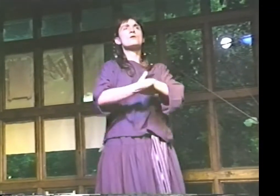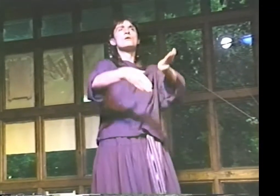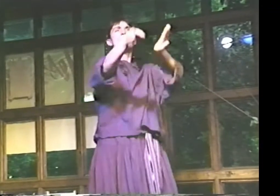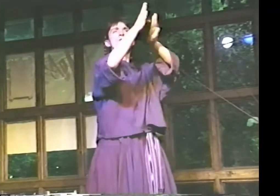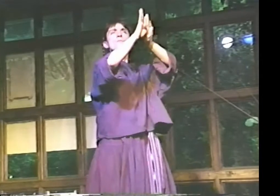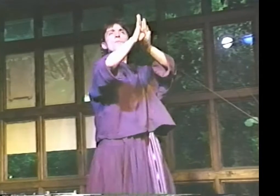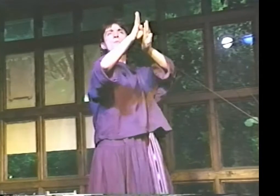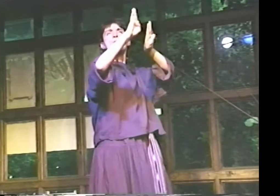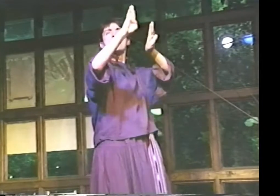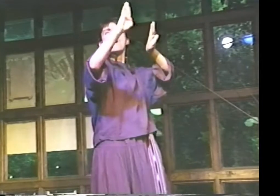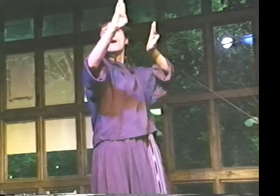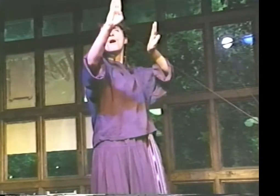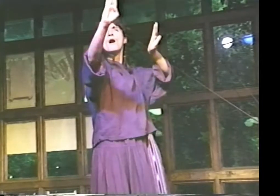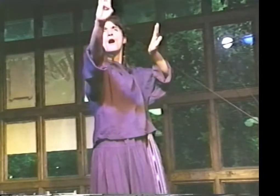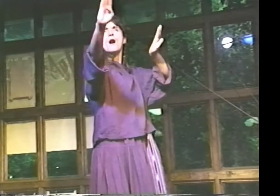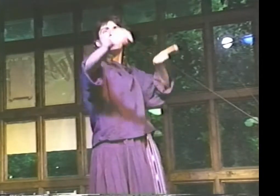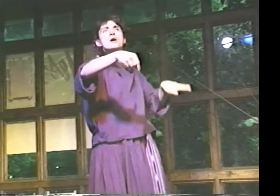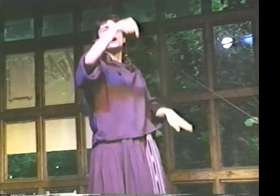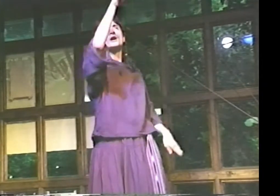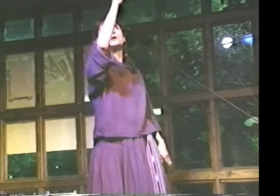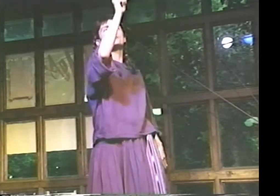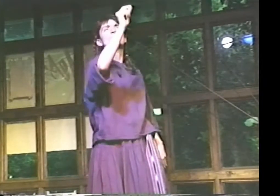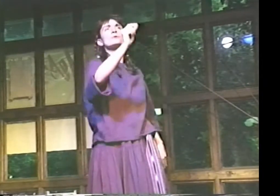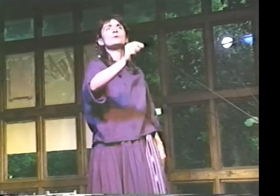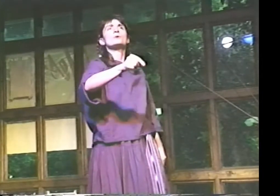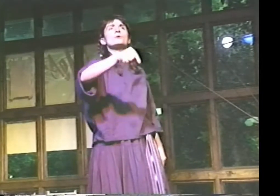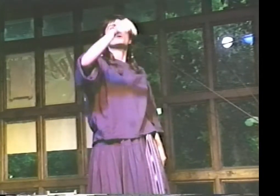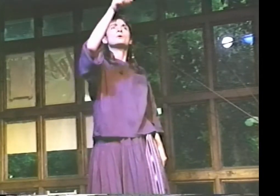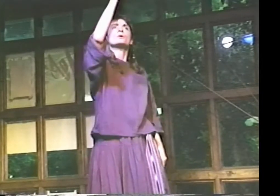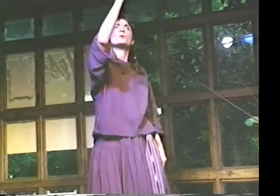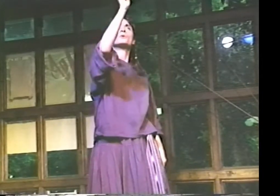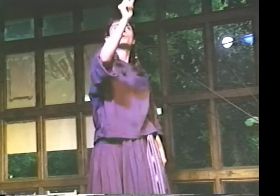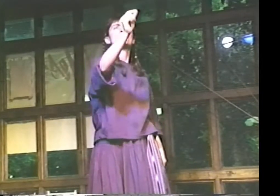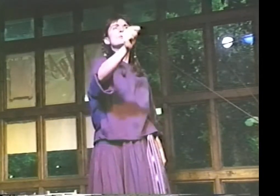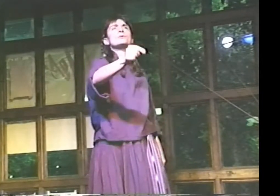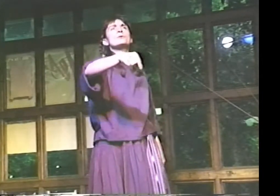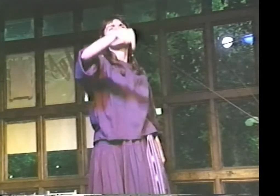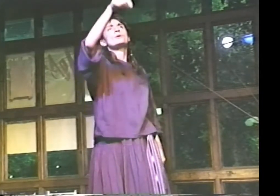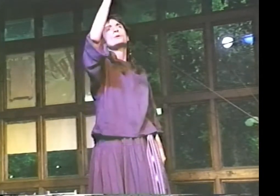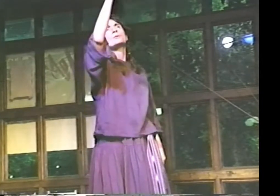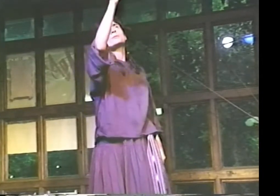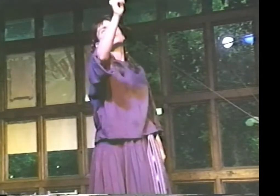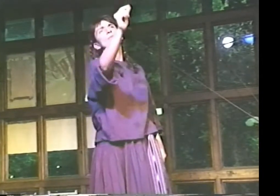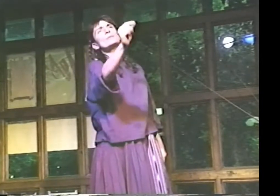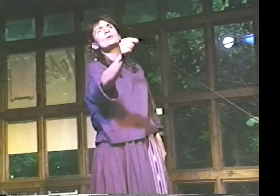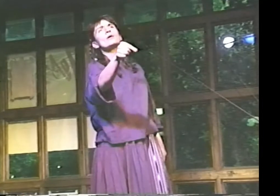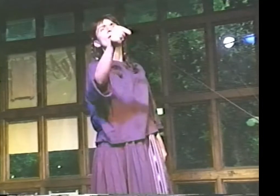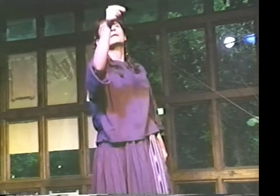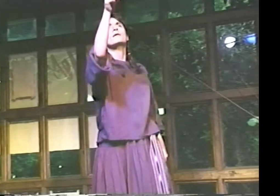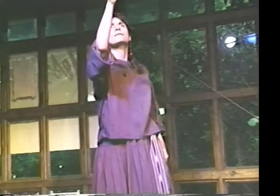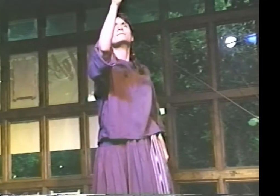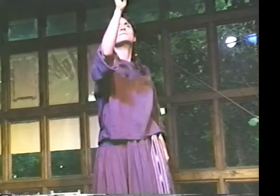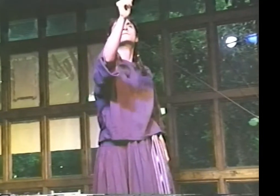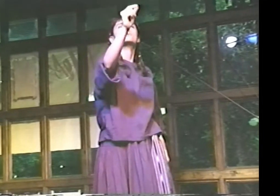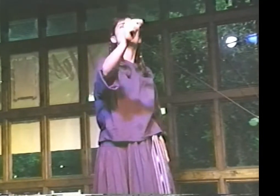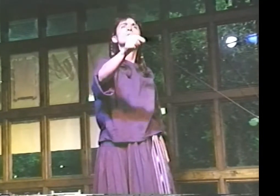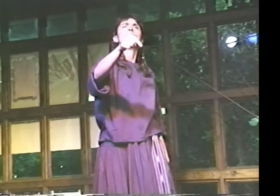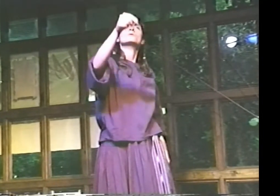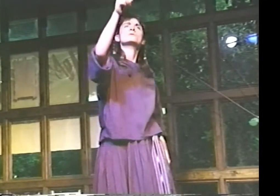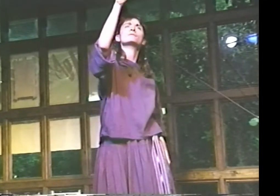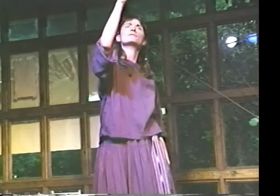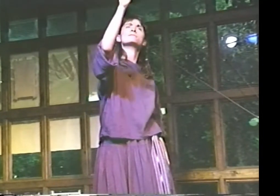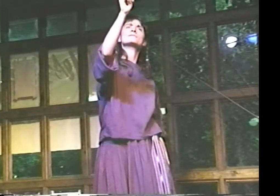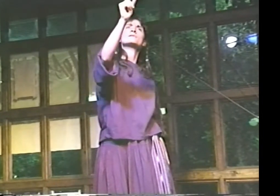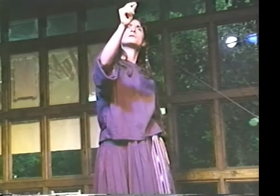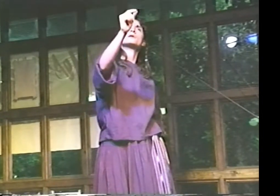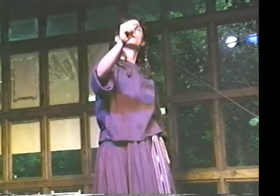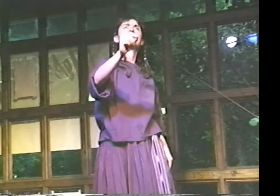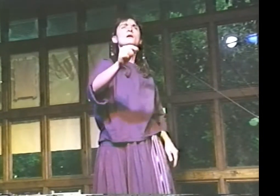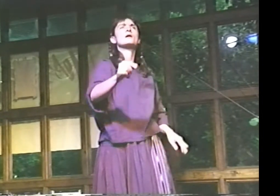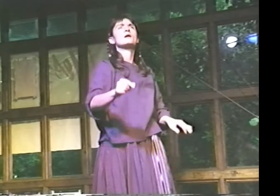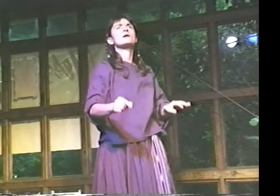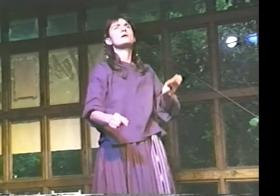"AND ON THE WALL ARE 1, 2, 3, 4, 5 LINES